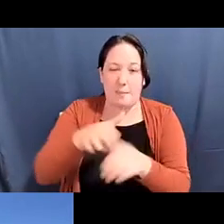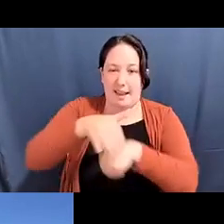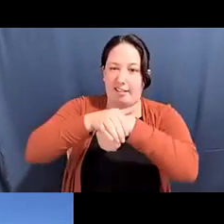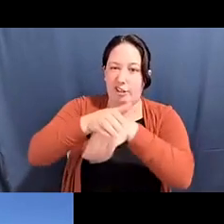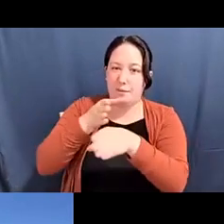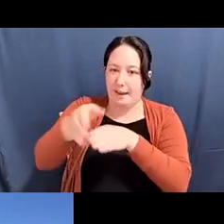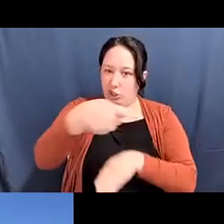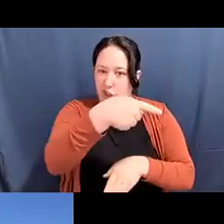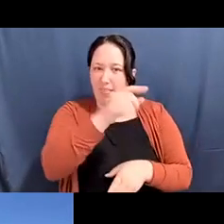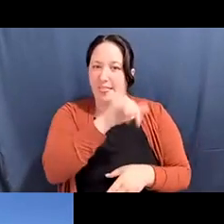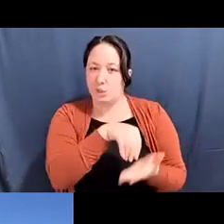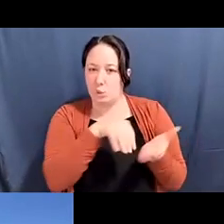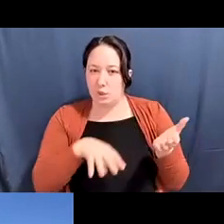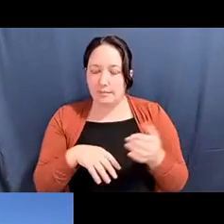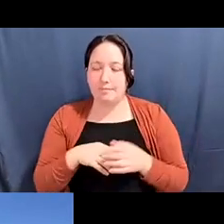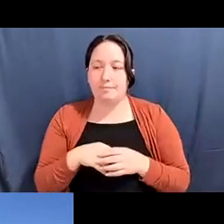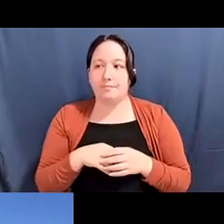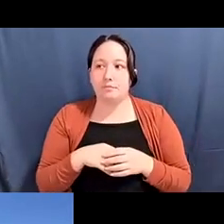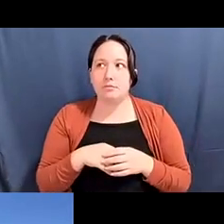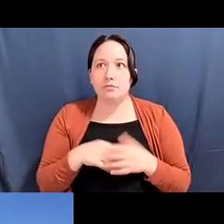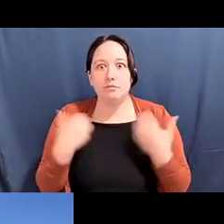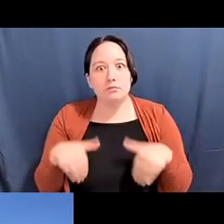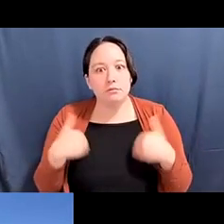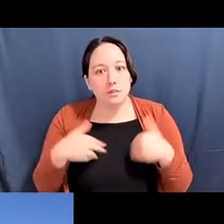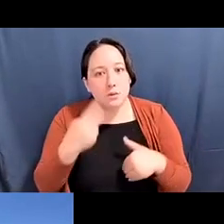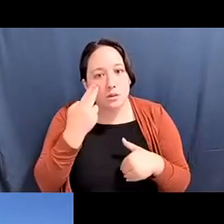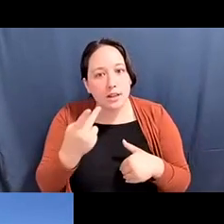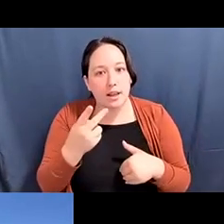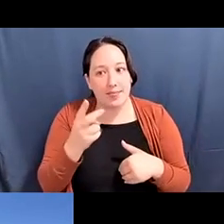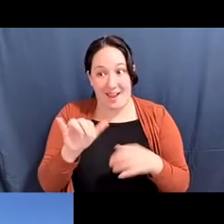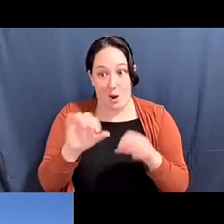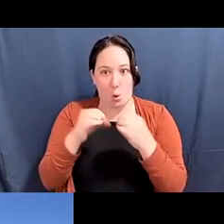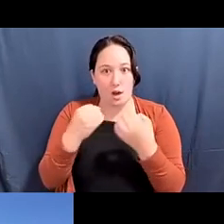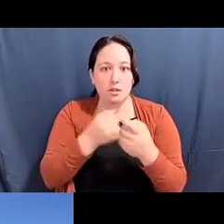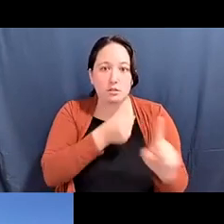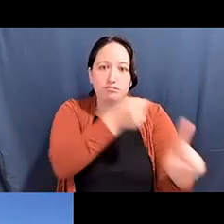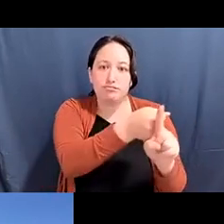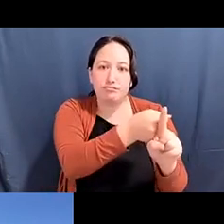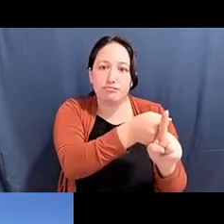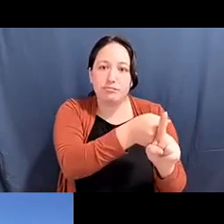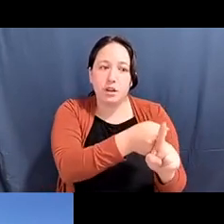Katherine Lee: And seeing how that changed him and changed the types of questions that he was asking.